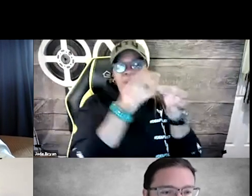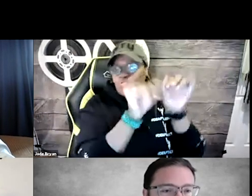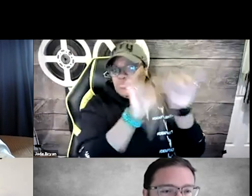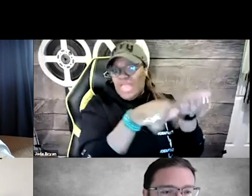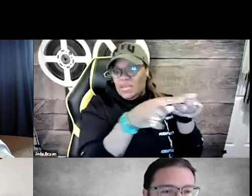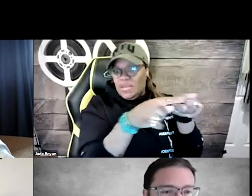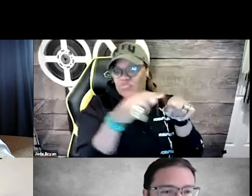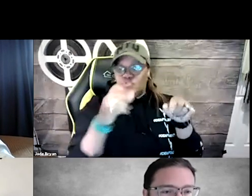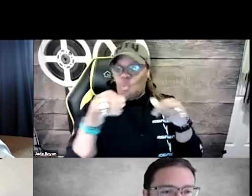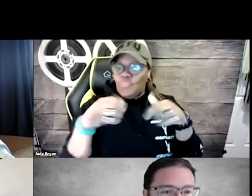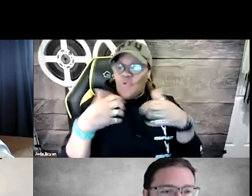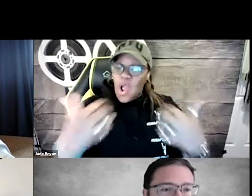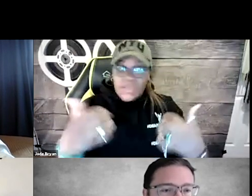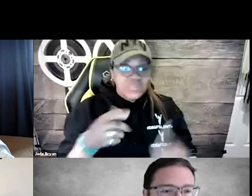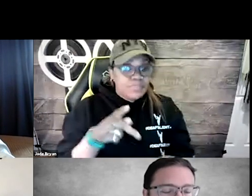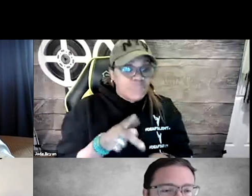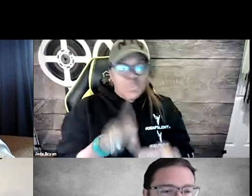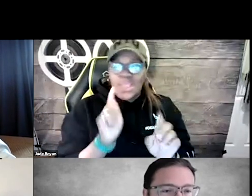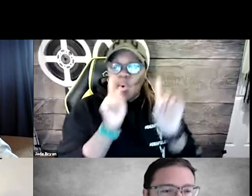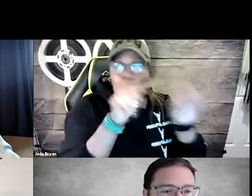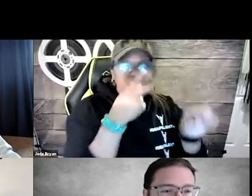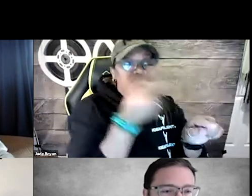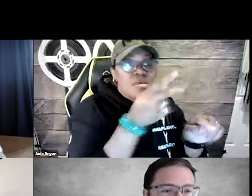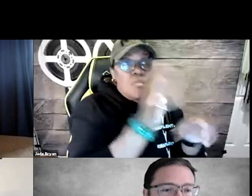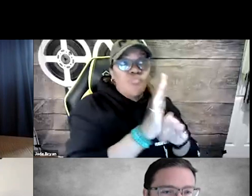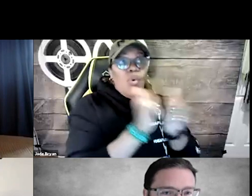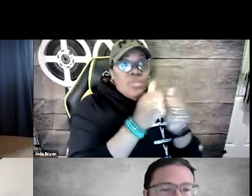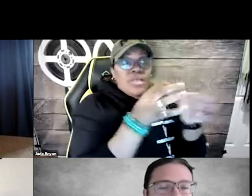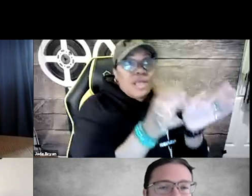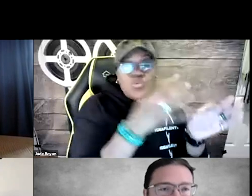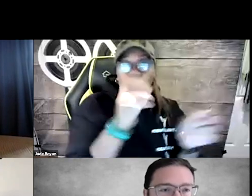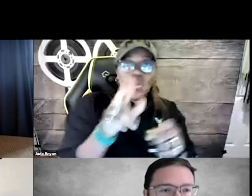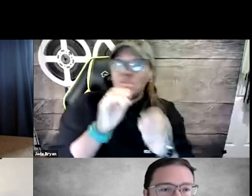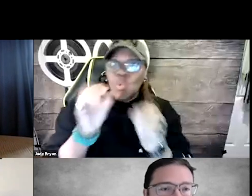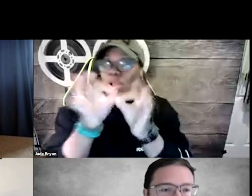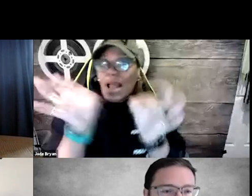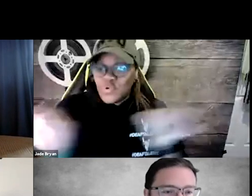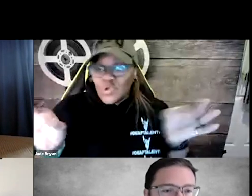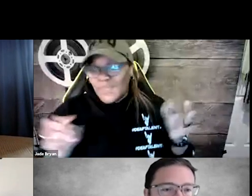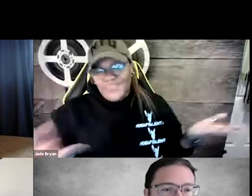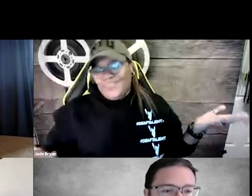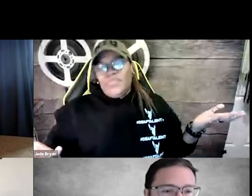can be a schedule created and there can be a system created for film festivals so audiences who go and watch these screenings,